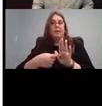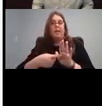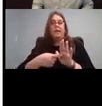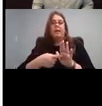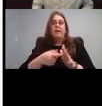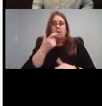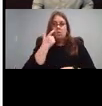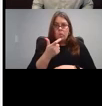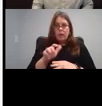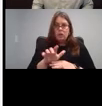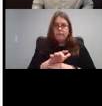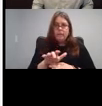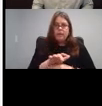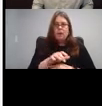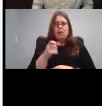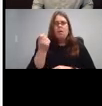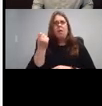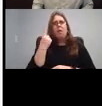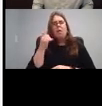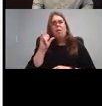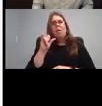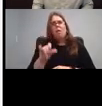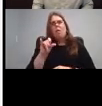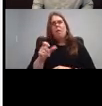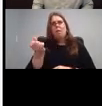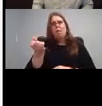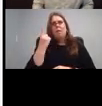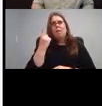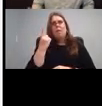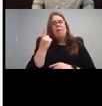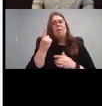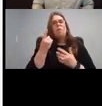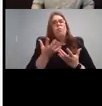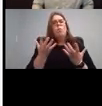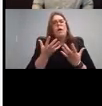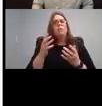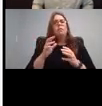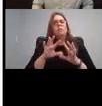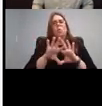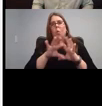able to get a simulation or what the world sounds like with that level of hearing.